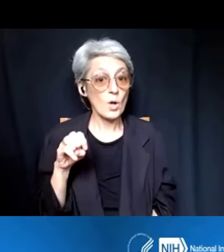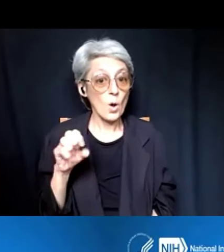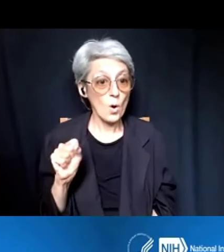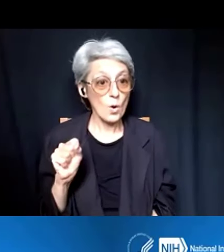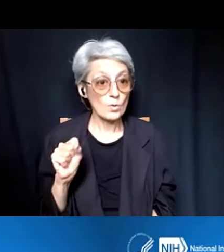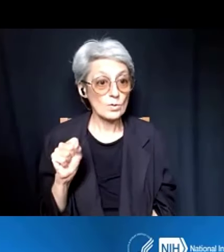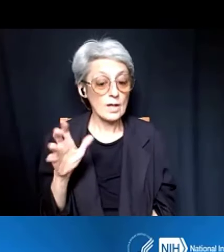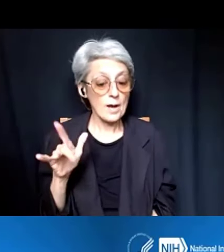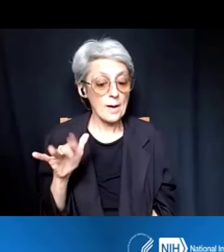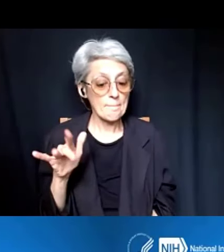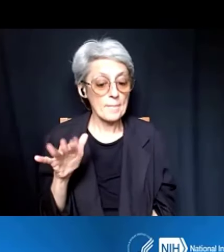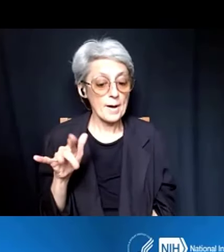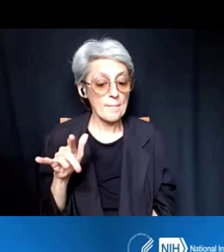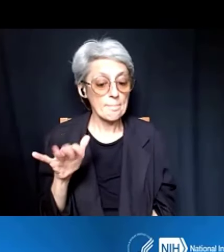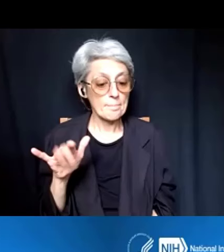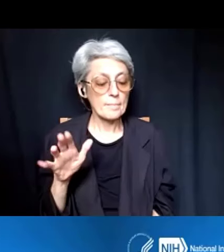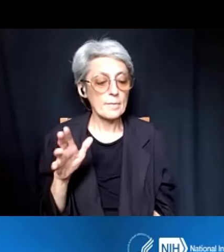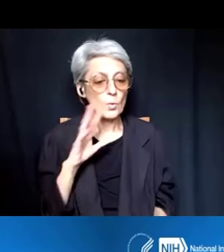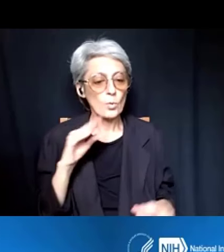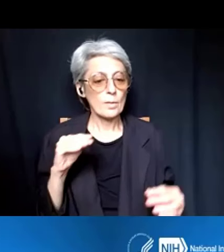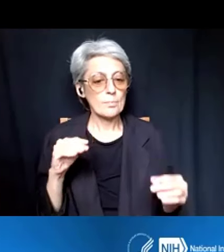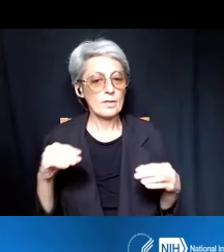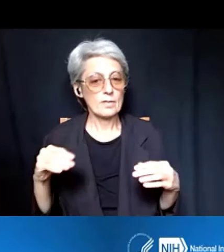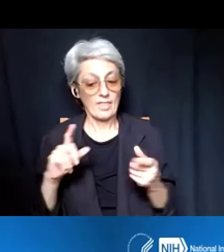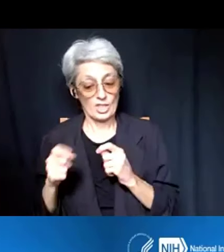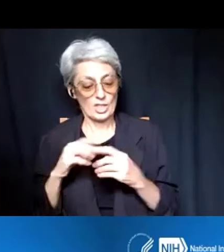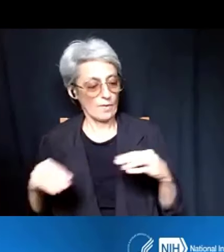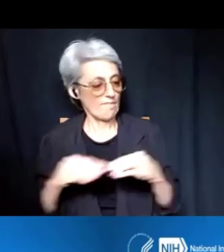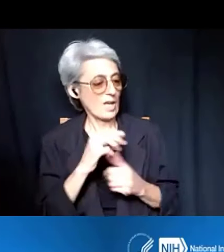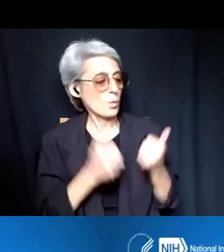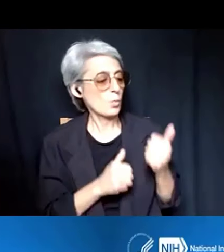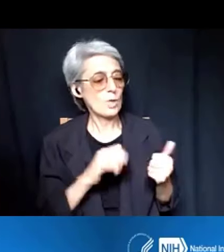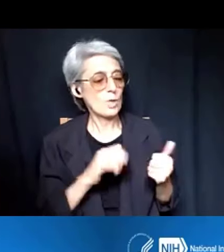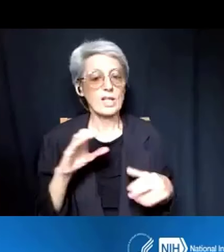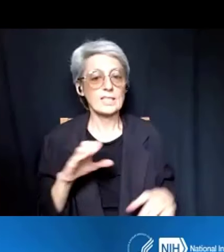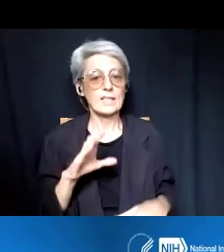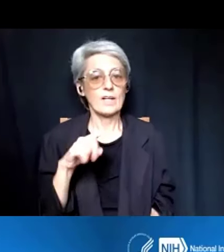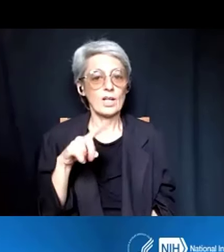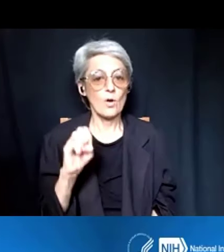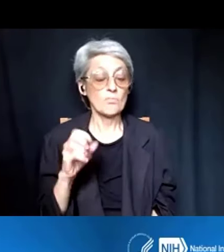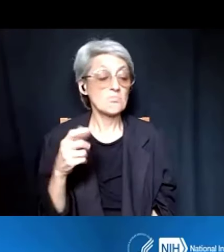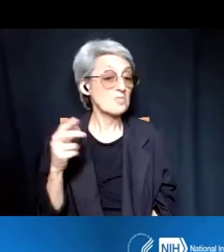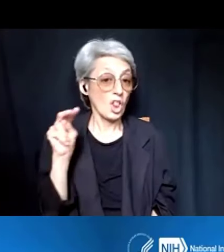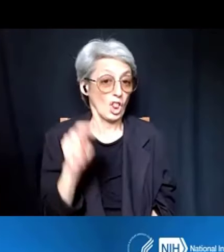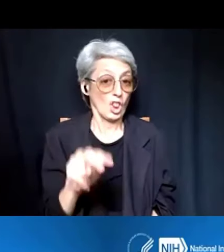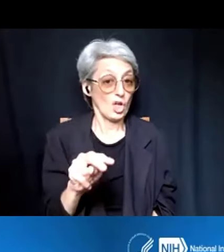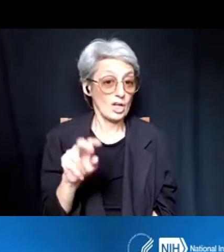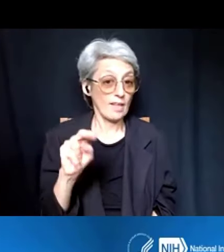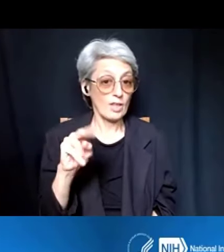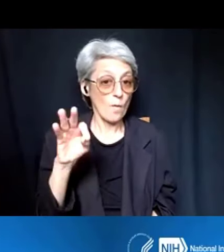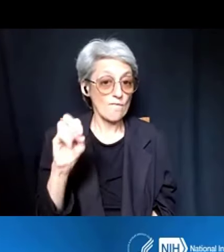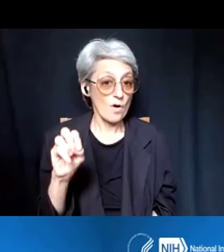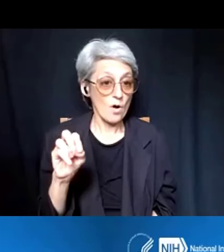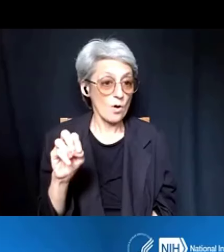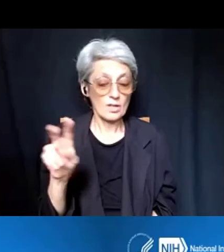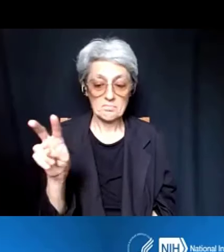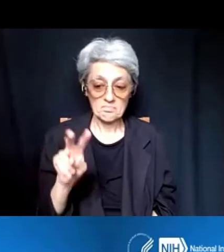are going to be impacted by these changes. So, just take a look within the NOFO, and you'll find out what you need to do.